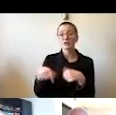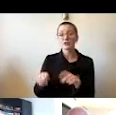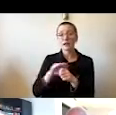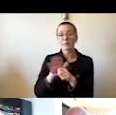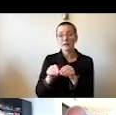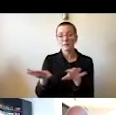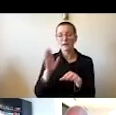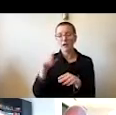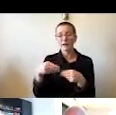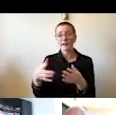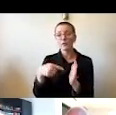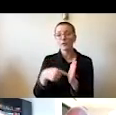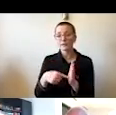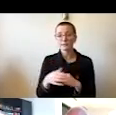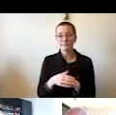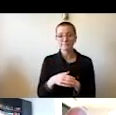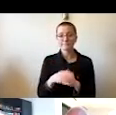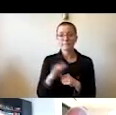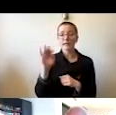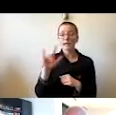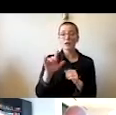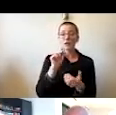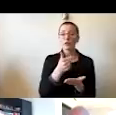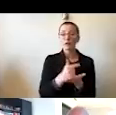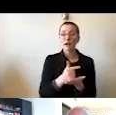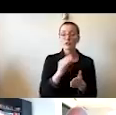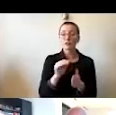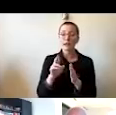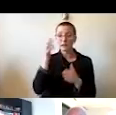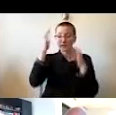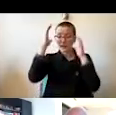Illinois graduate and astronaut Mike Hopkins made his return to space on Sunday night.